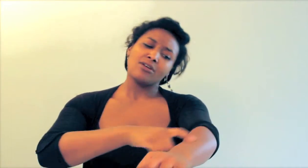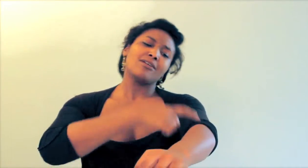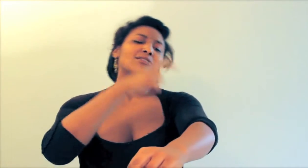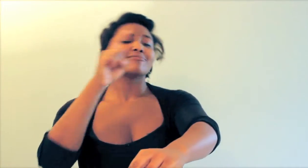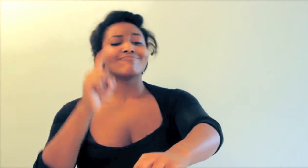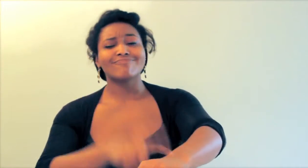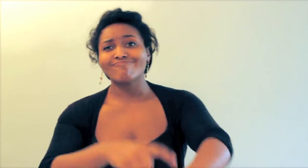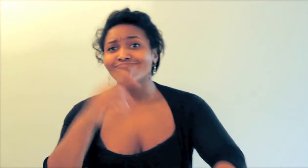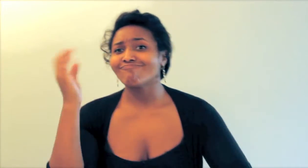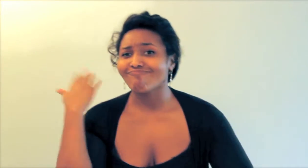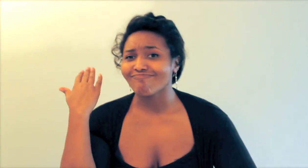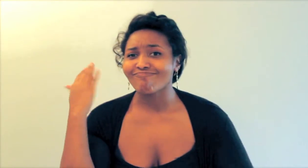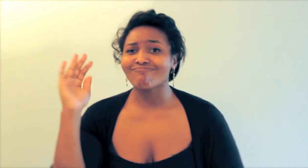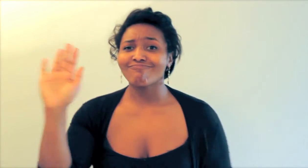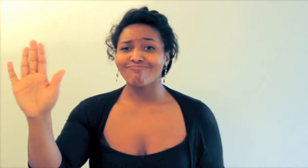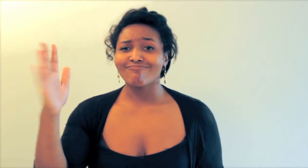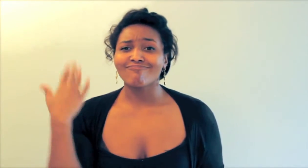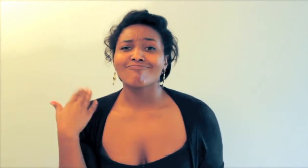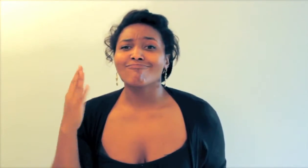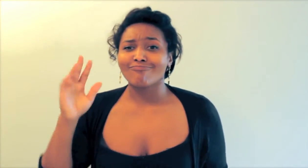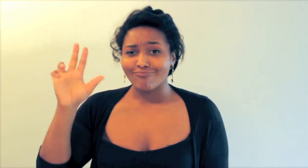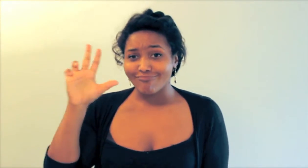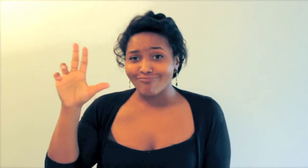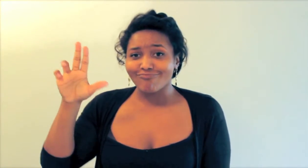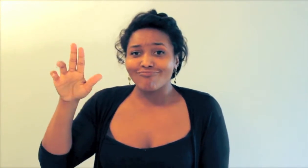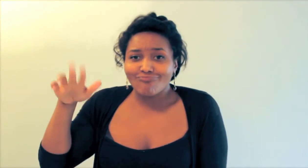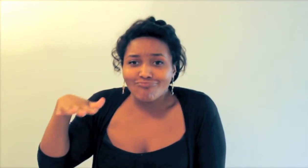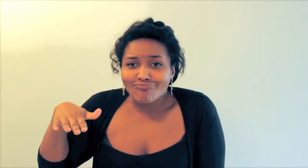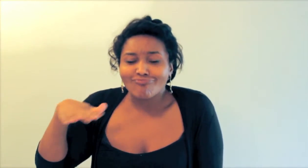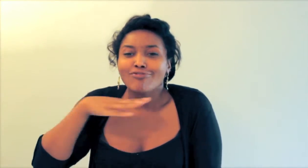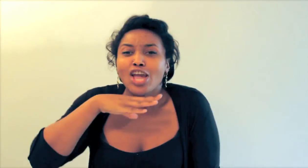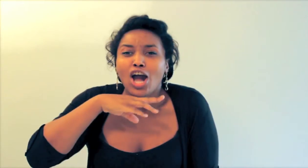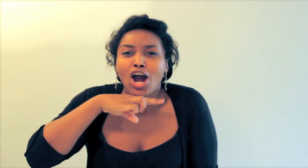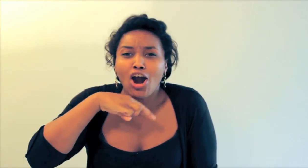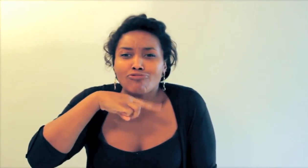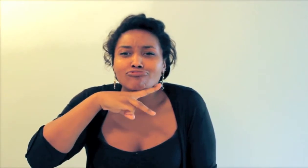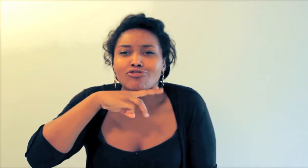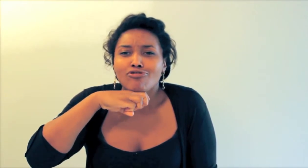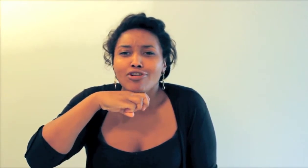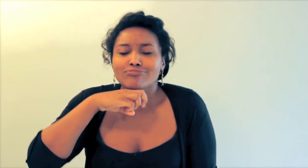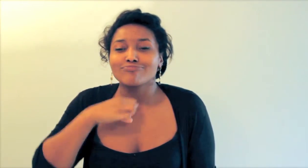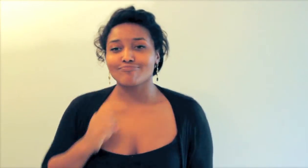A long time ago, there were three little pigs.